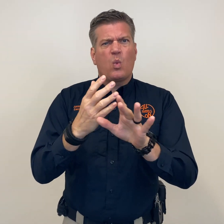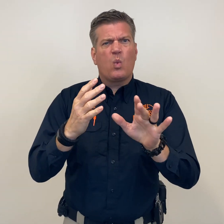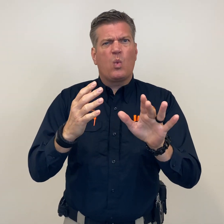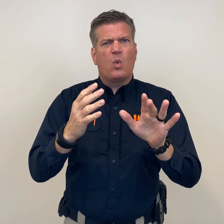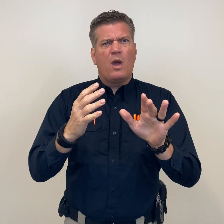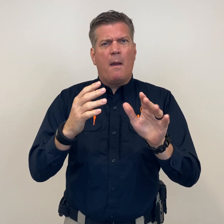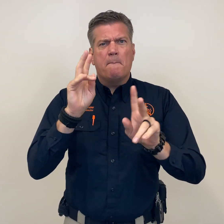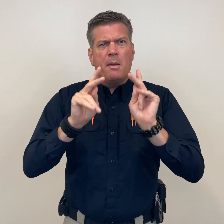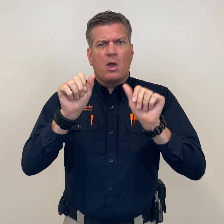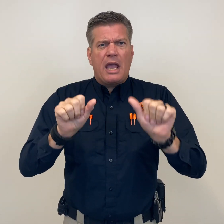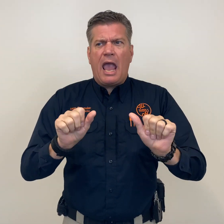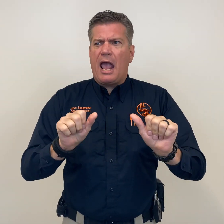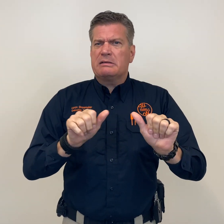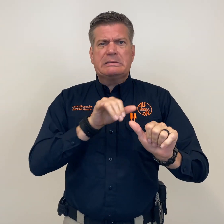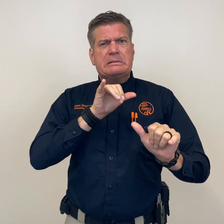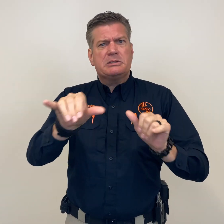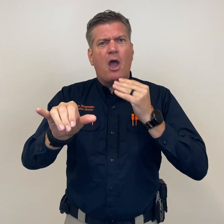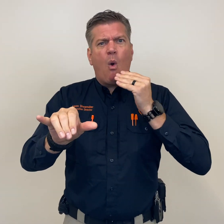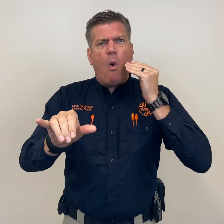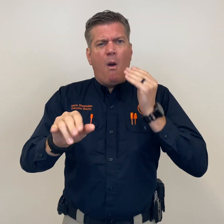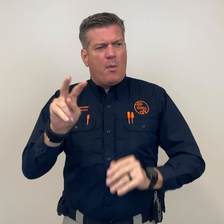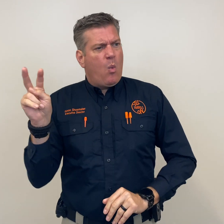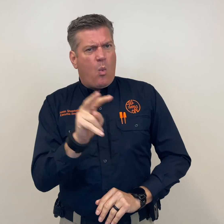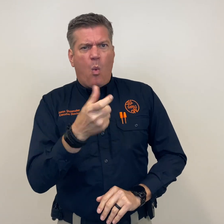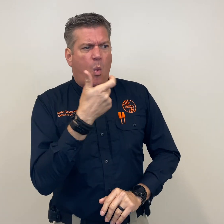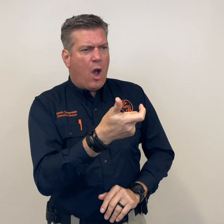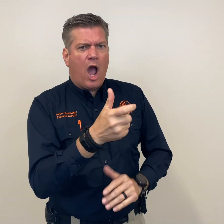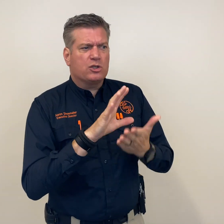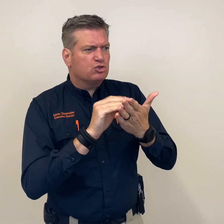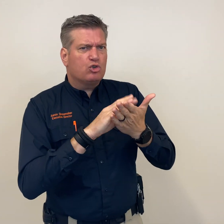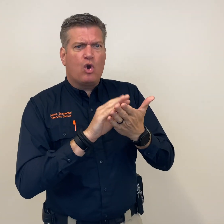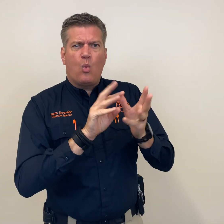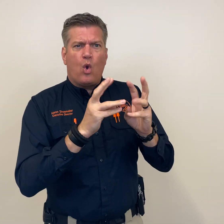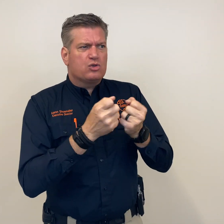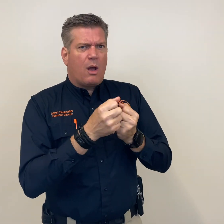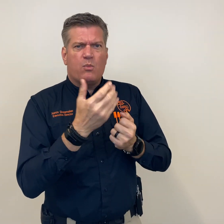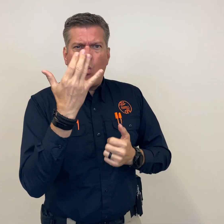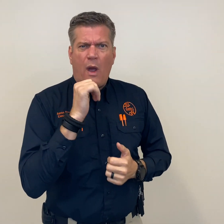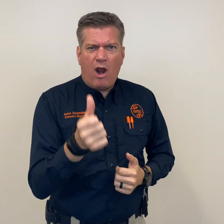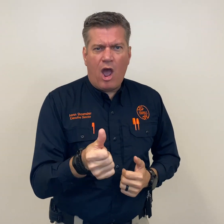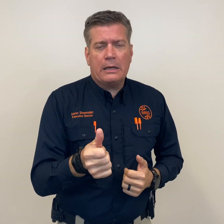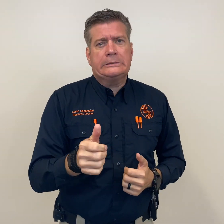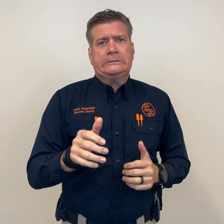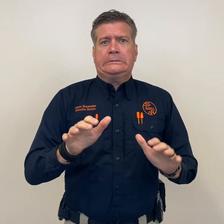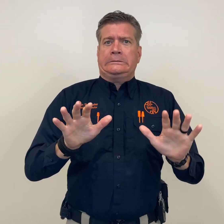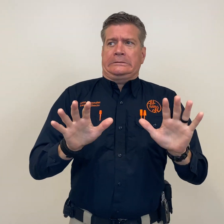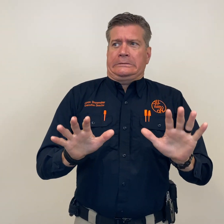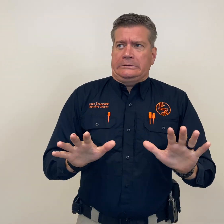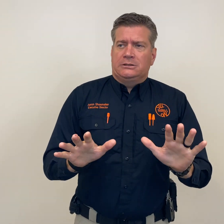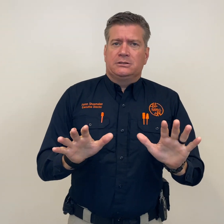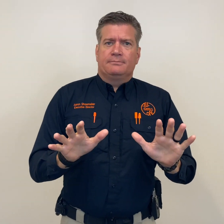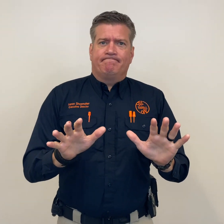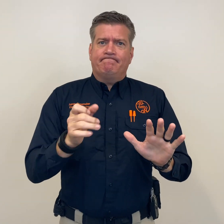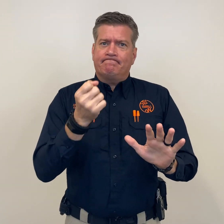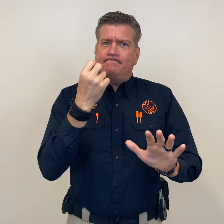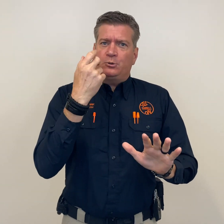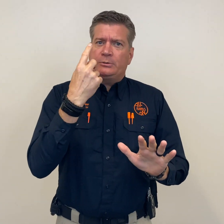Many of you may be questioning why we don't simply migrate the training and workshops to an online format.